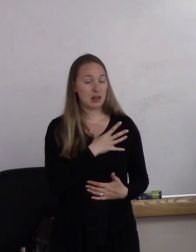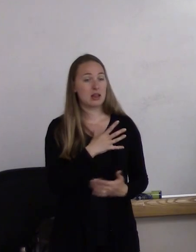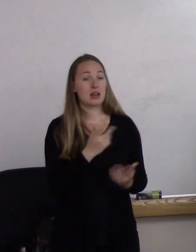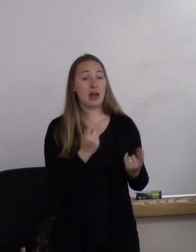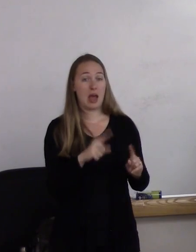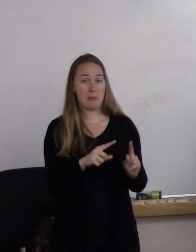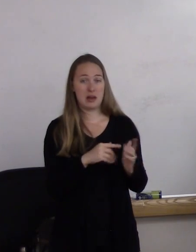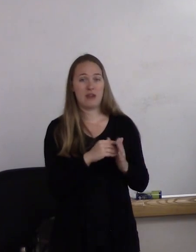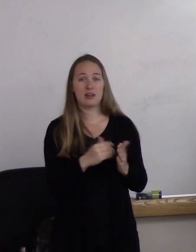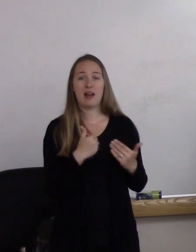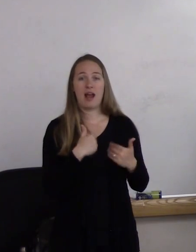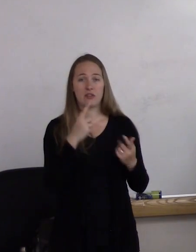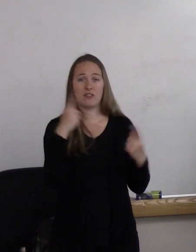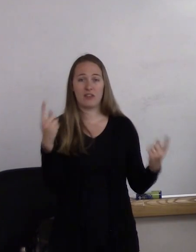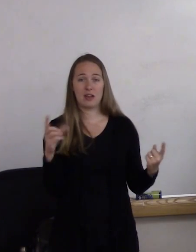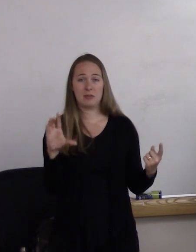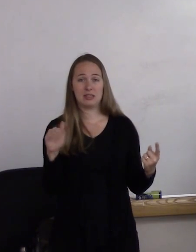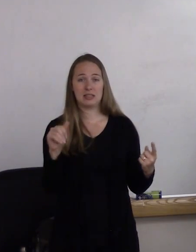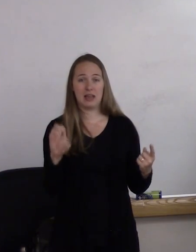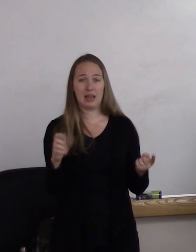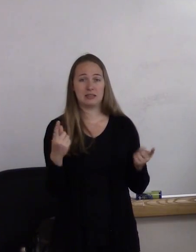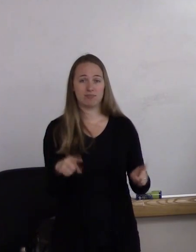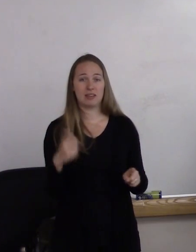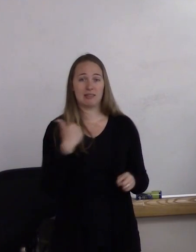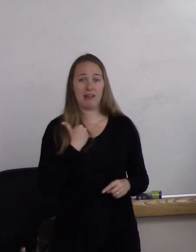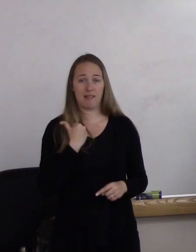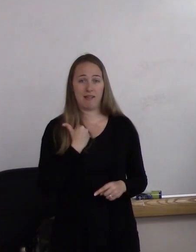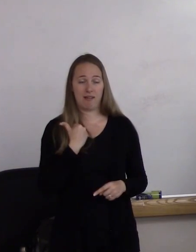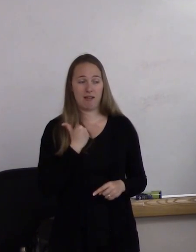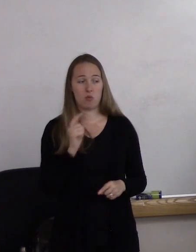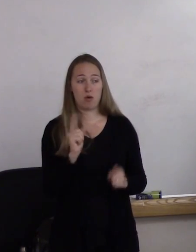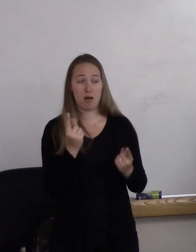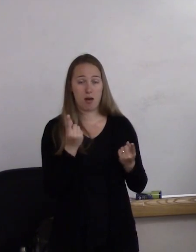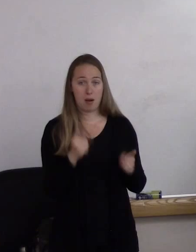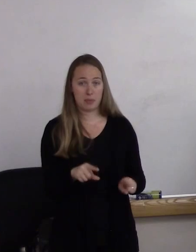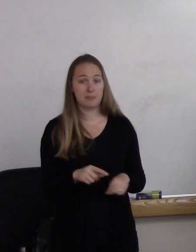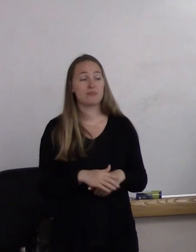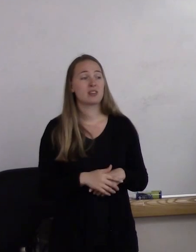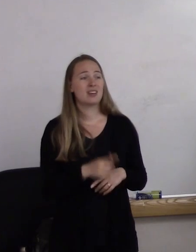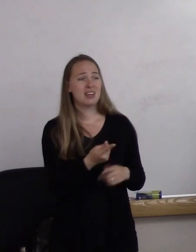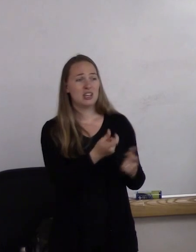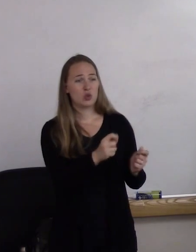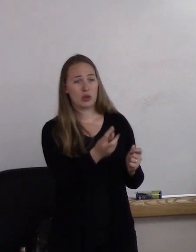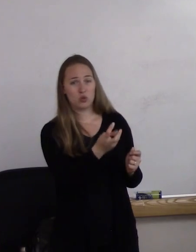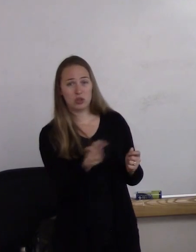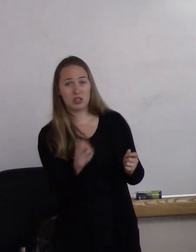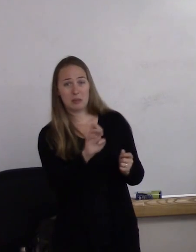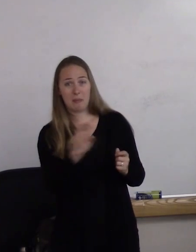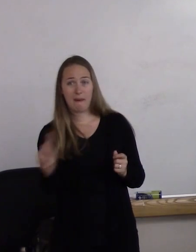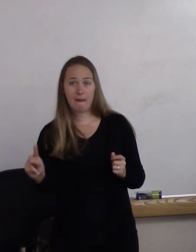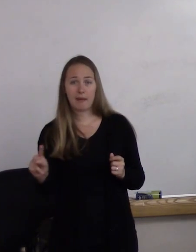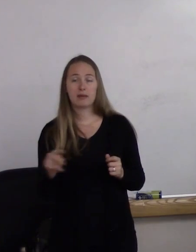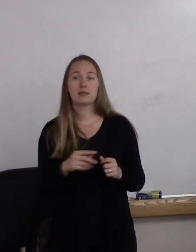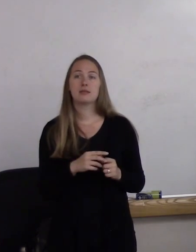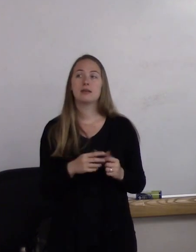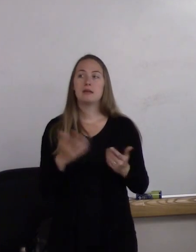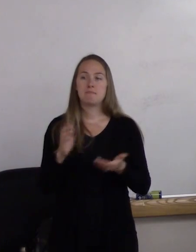There's a famous case in Canada where this happened, and he tried to transition back. Got married, had a child,